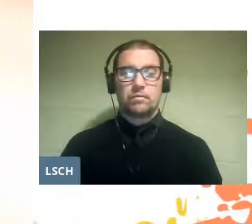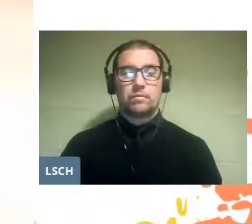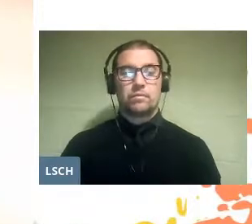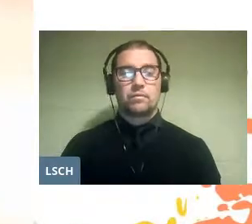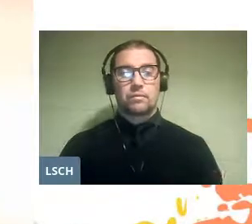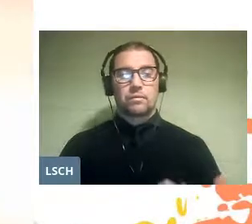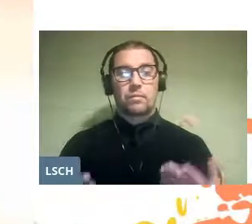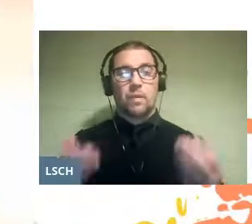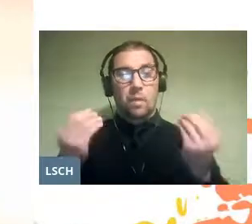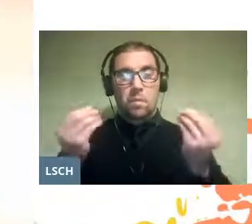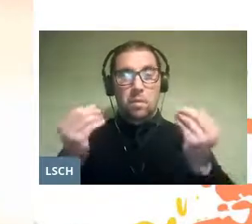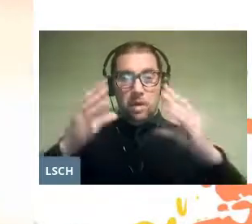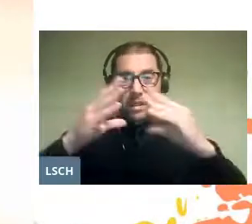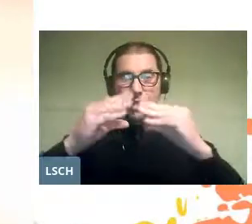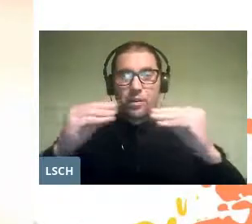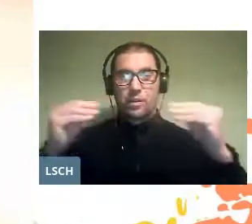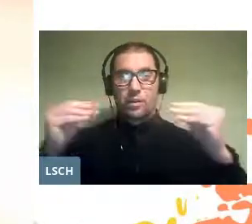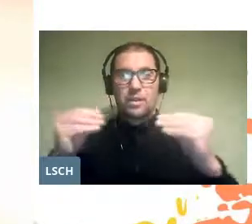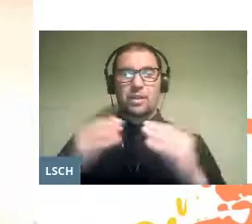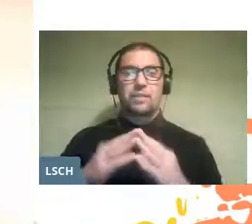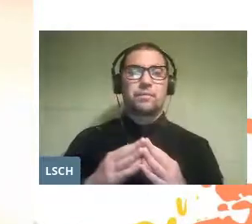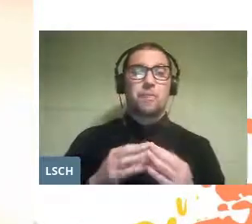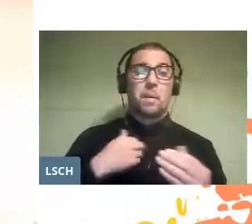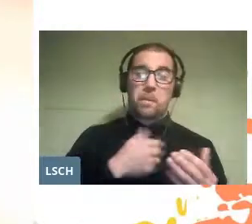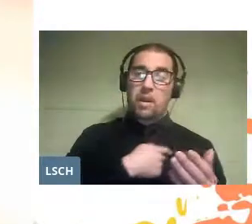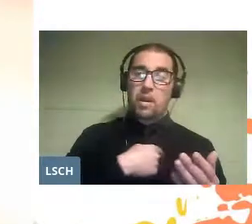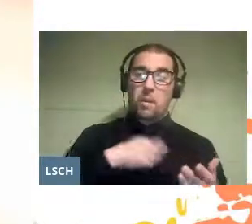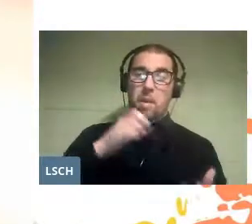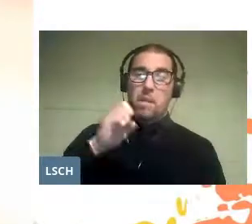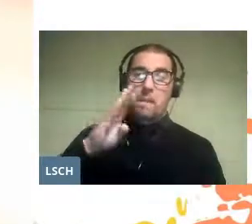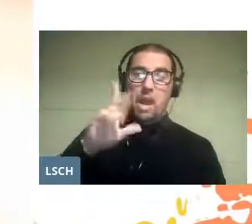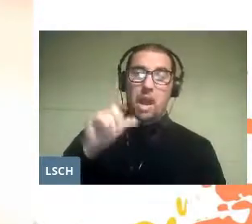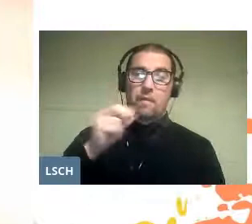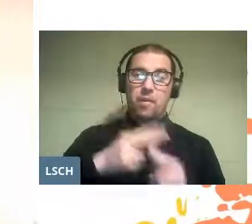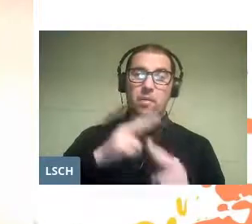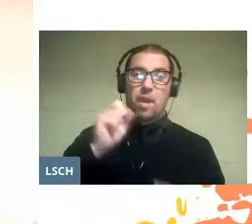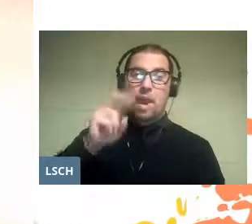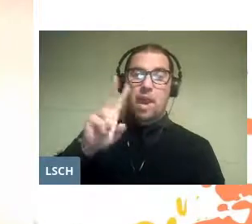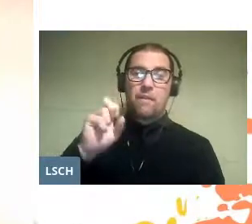Good evening, my name is Pablo Alvarado, director of the chamber orchestra